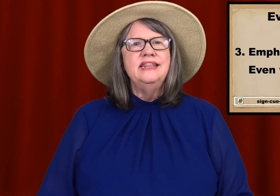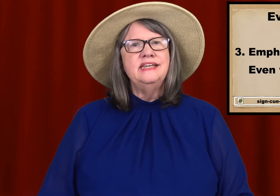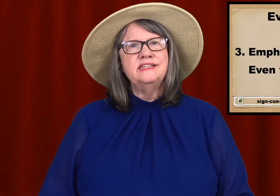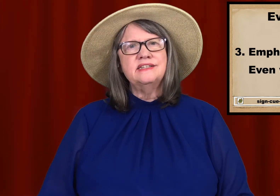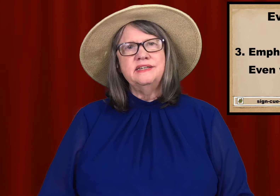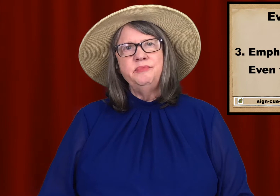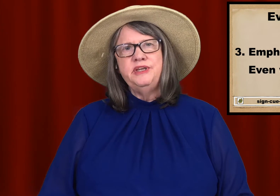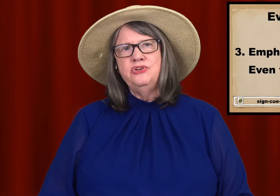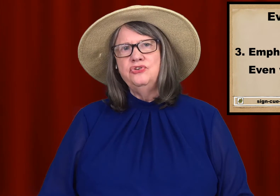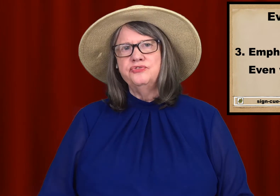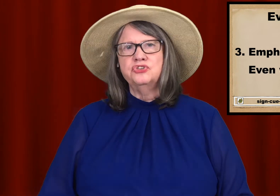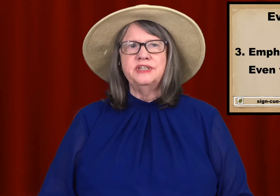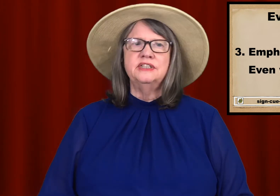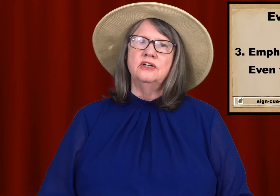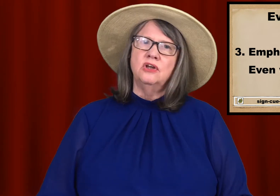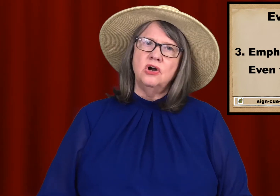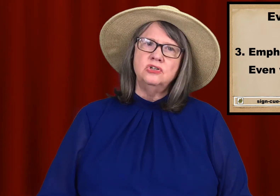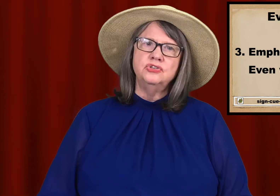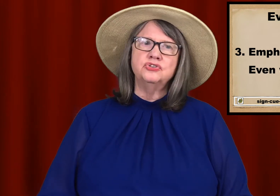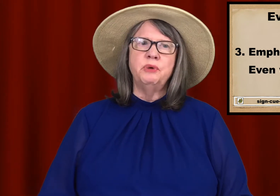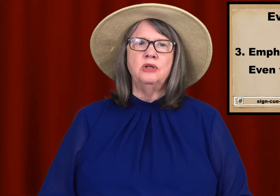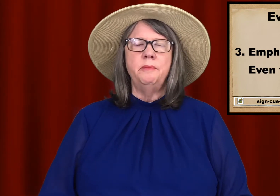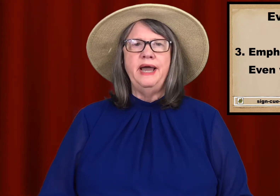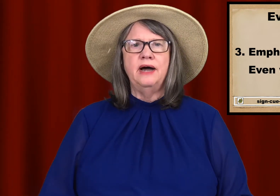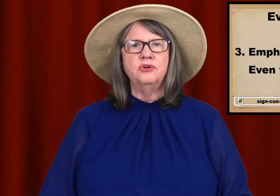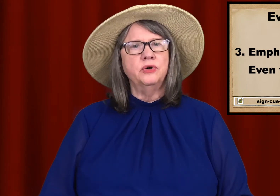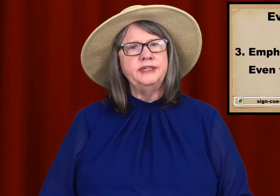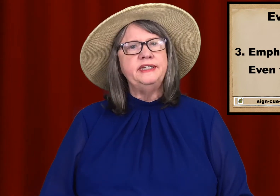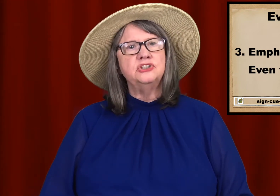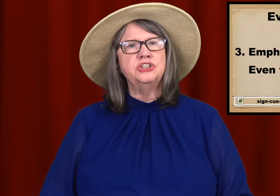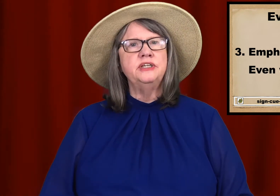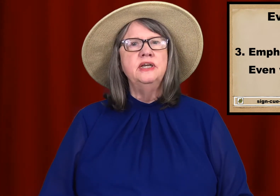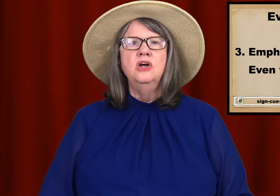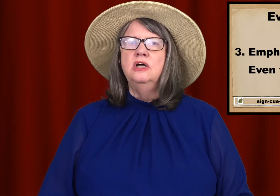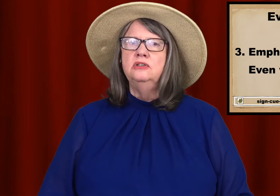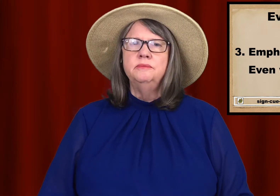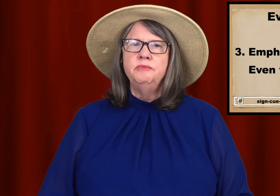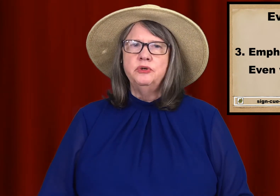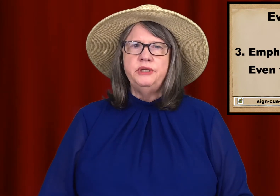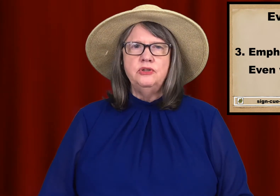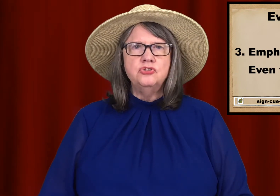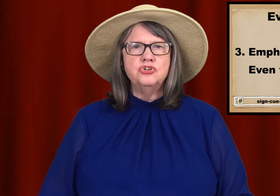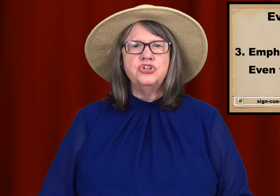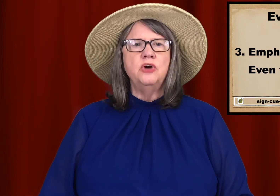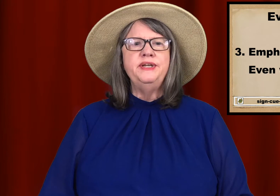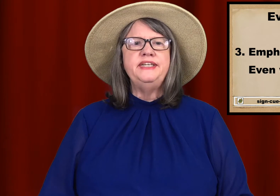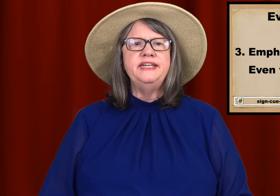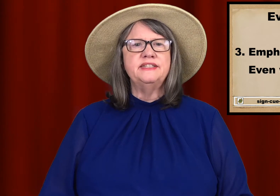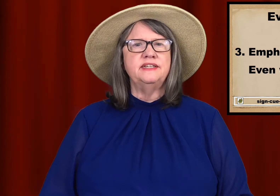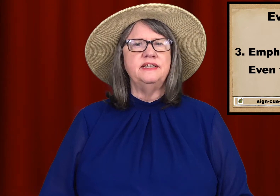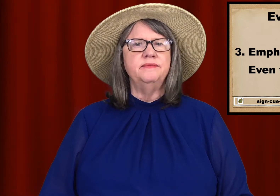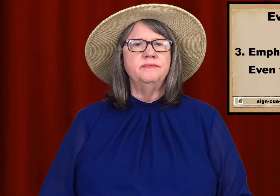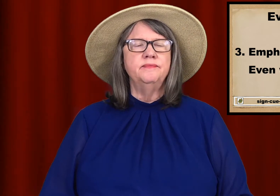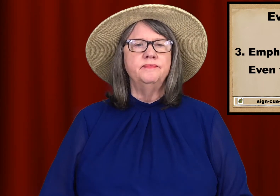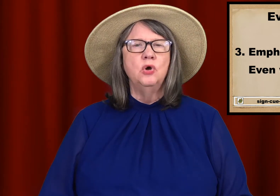This can be used for stressing a large or small amount or condition. Could be used to show intensity.